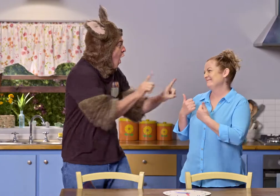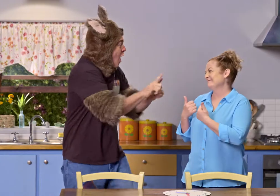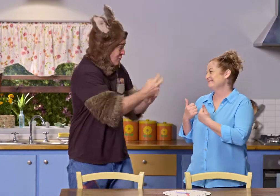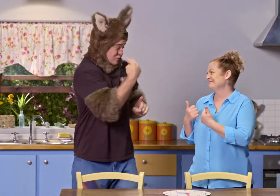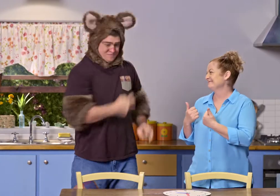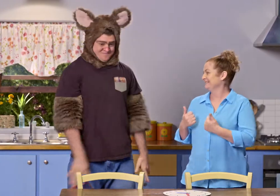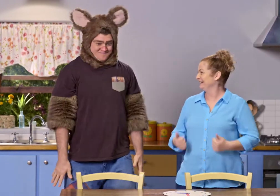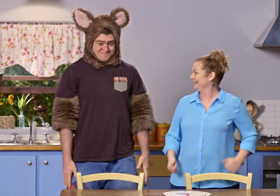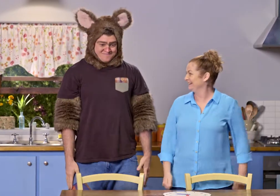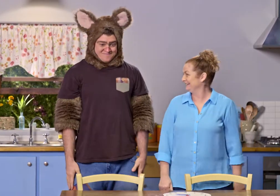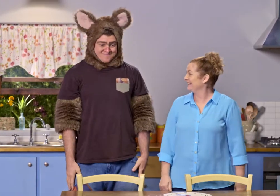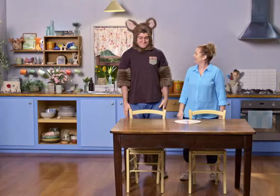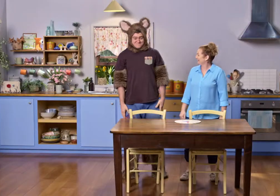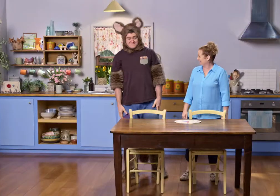Ooh! And it goes like this - watch me.